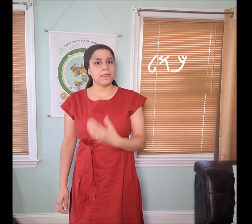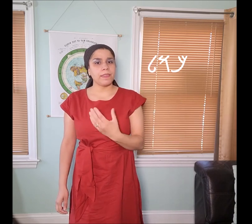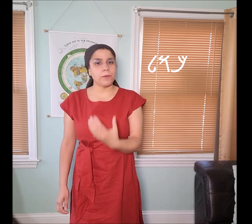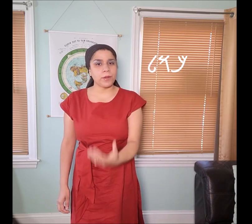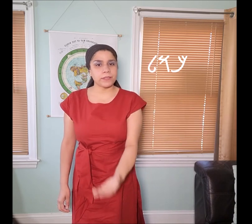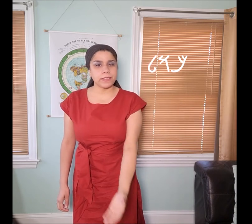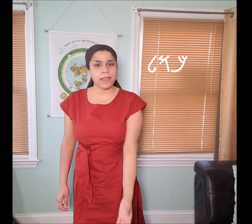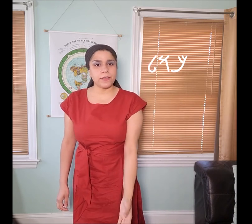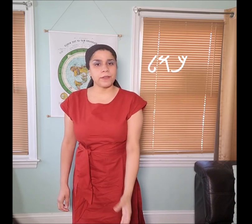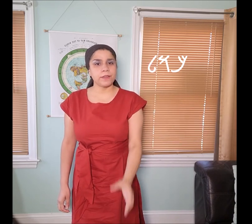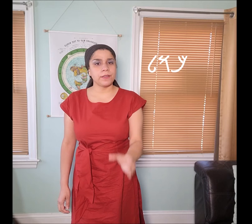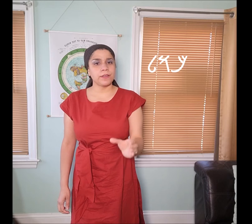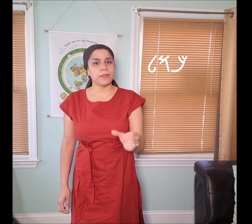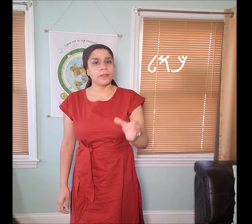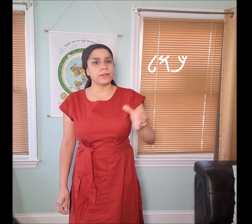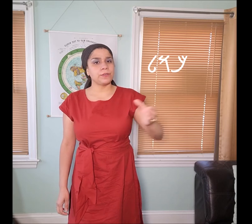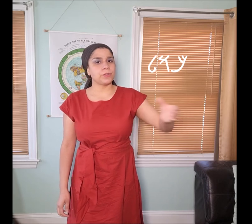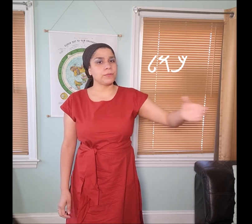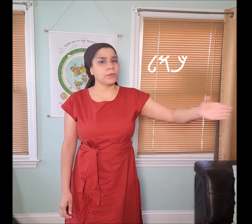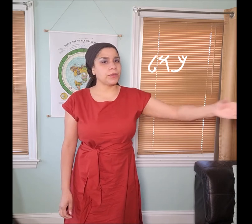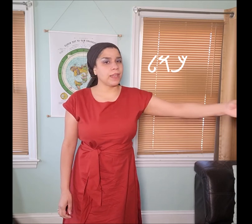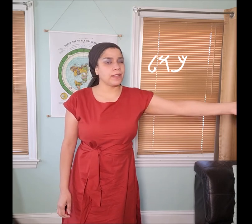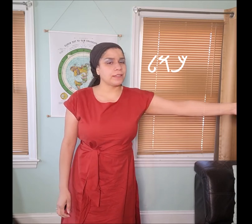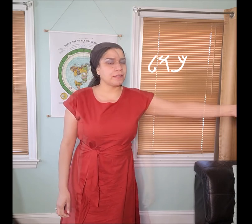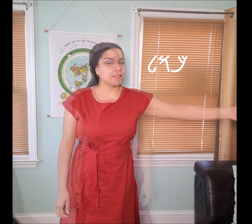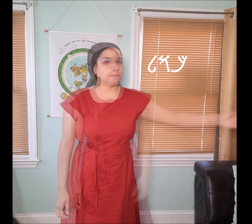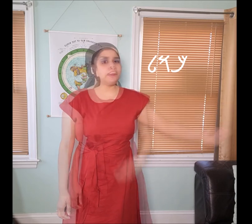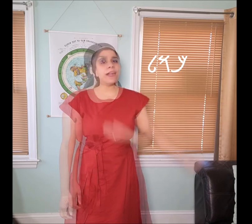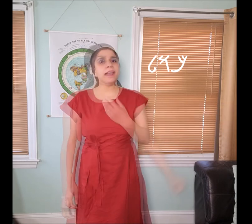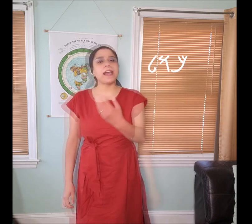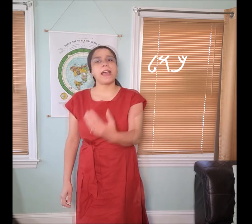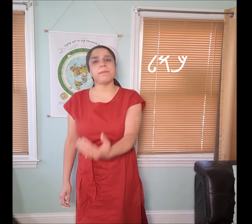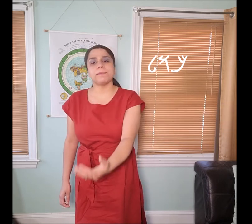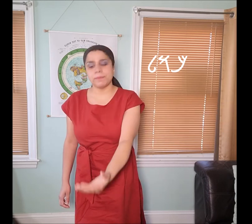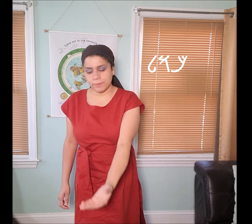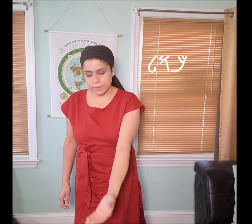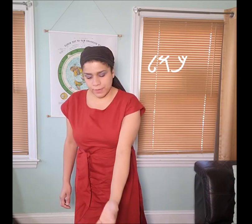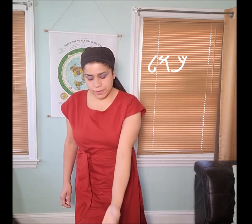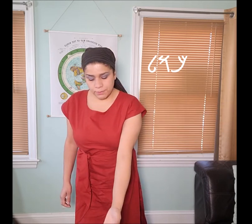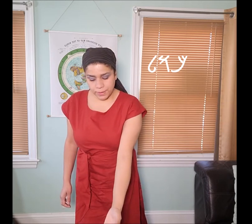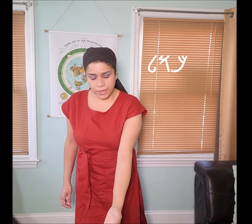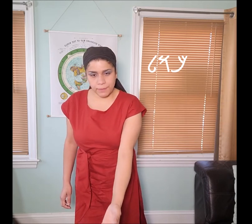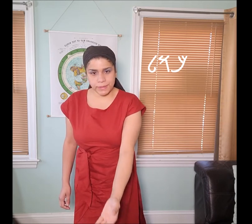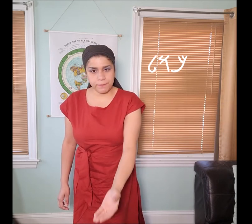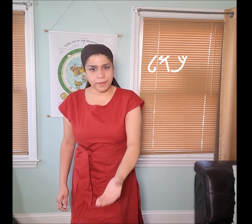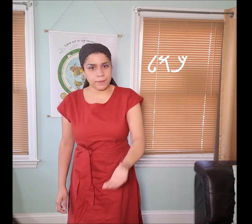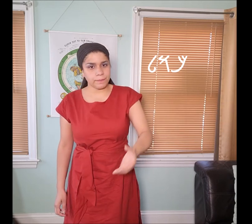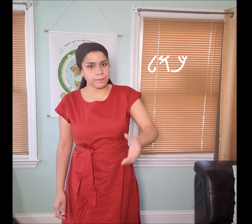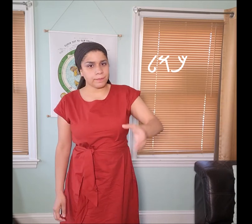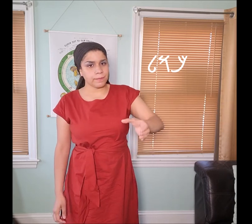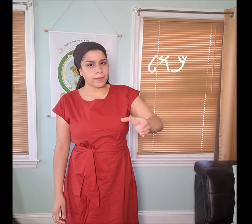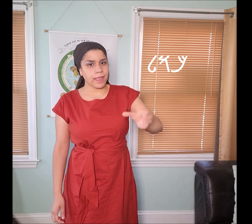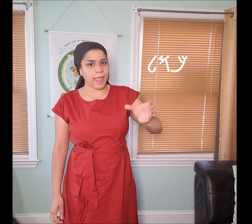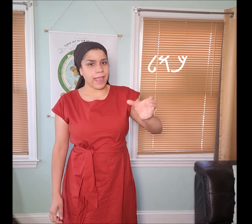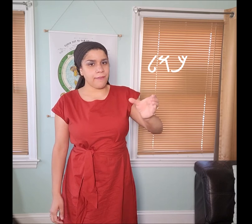They work together to communicate. It looks like ... I’m picking up something, (then) I have it